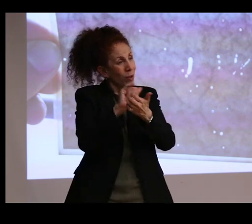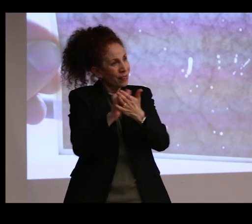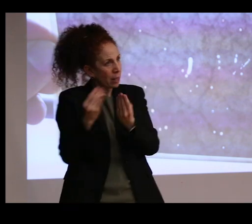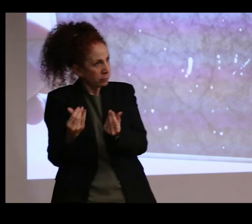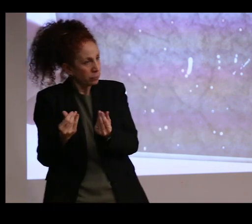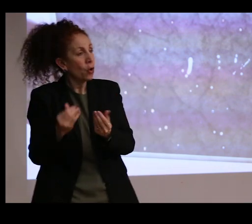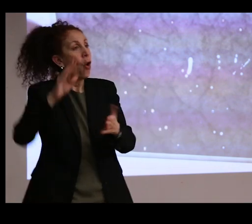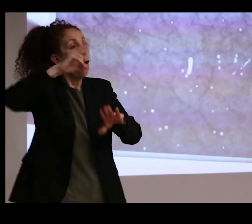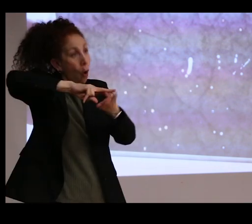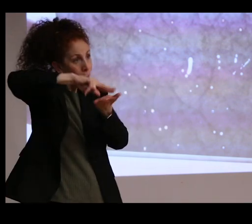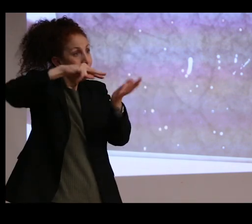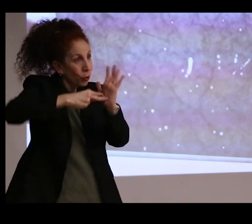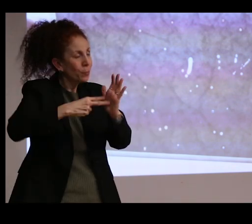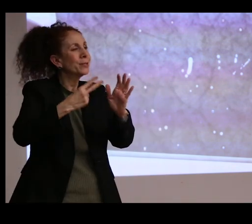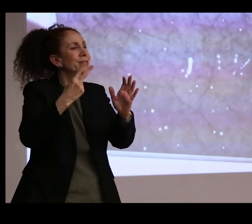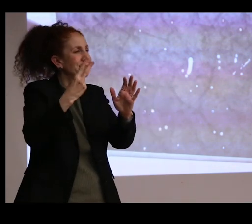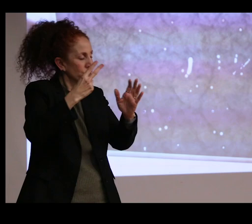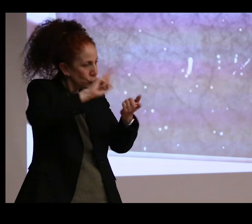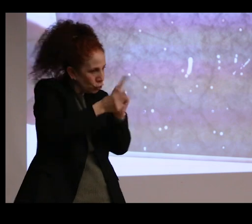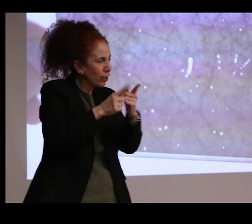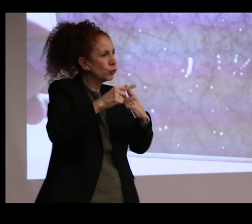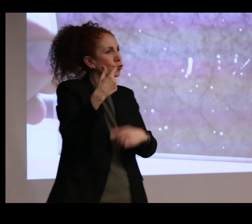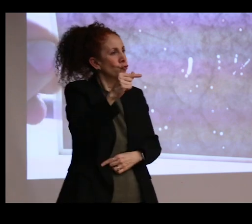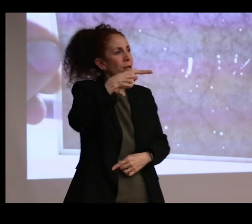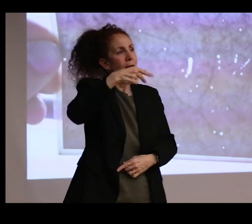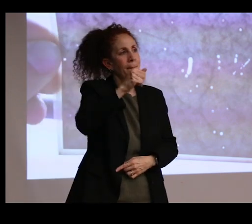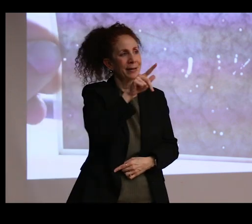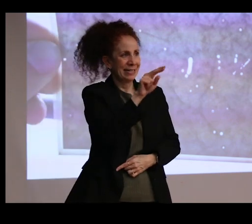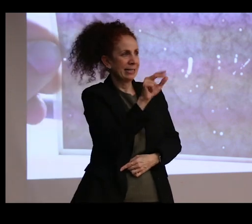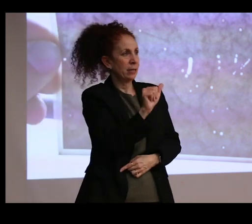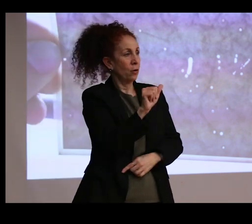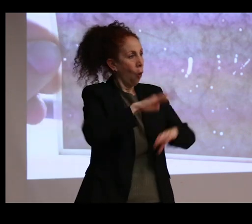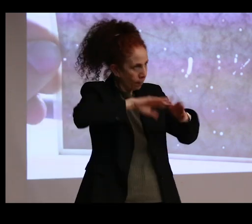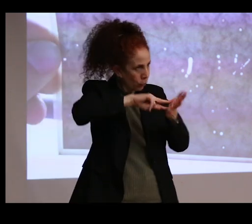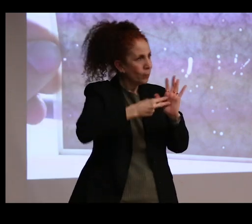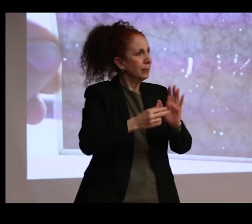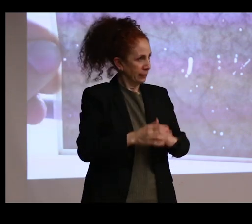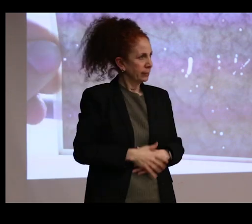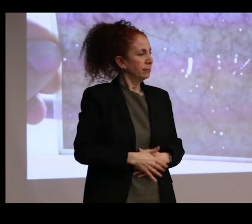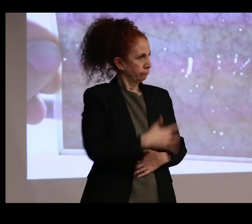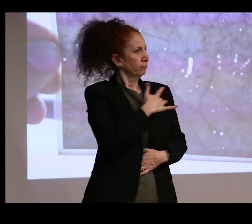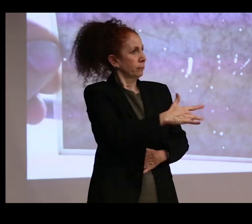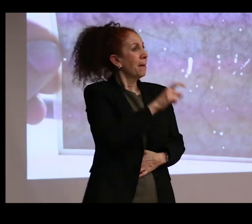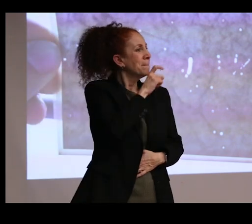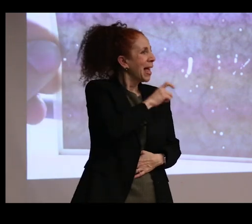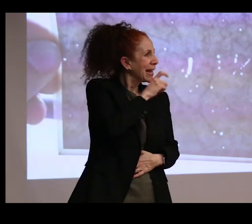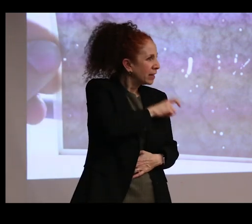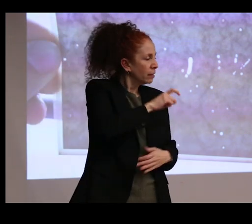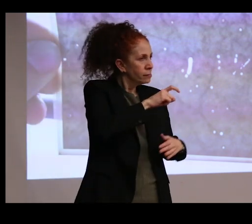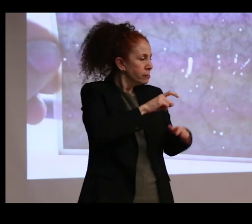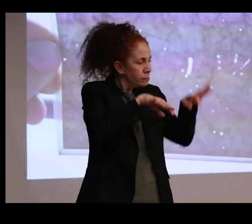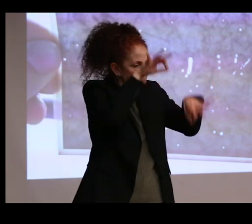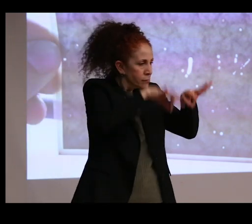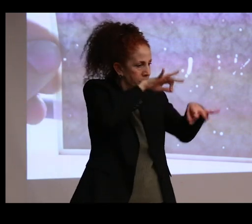They actually change the coloration of a metal alloy's surface on purpose, and they do this